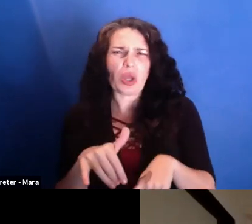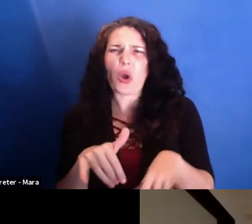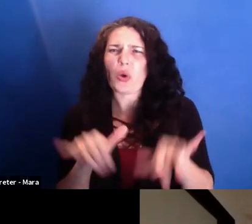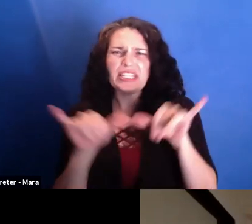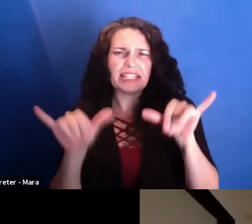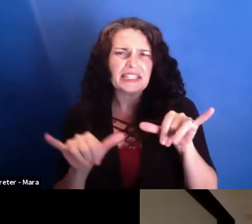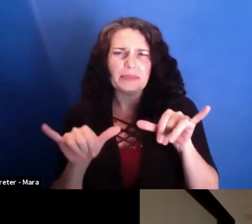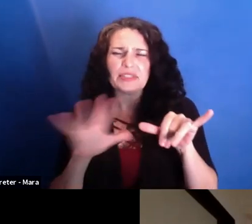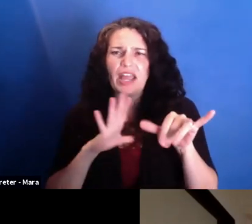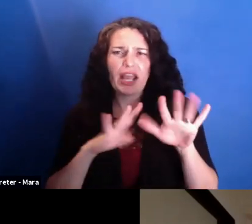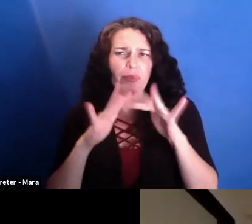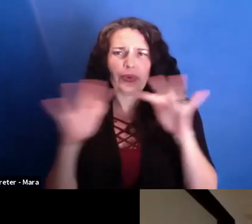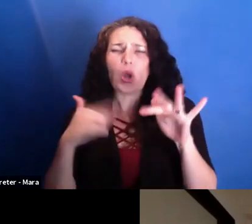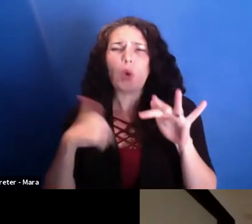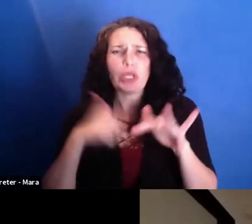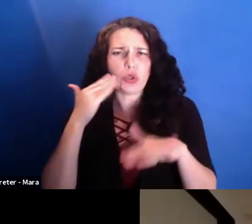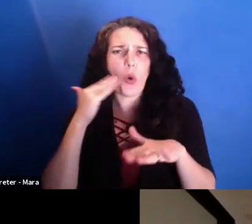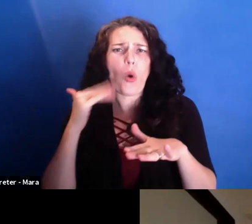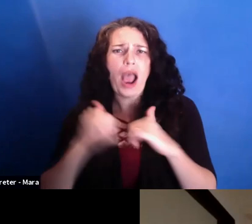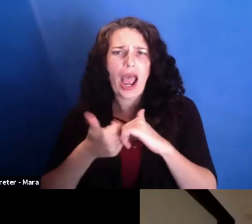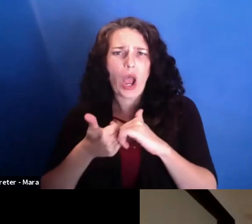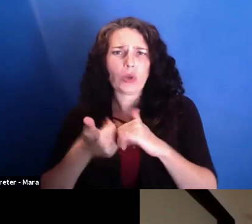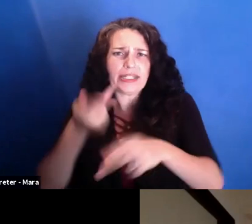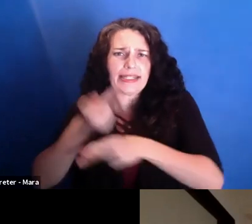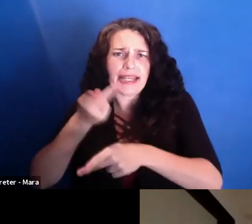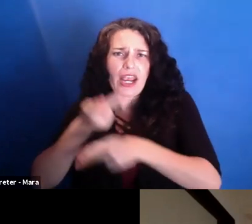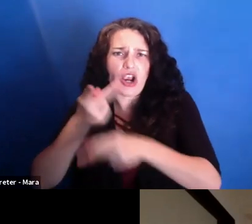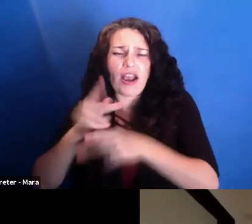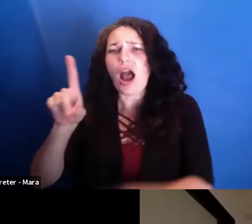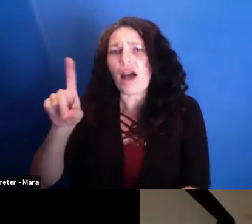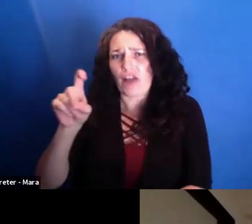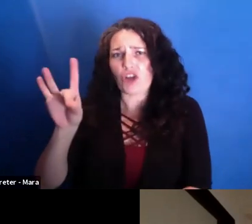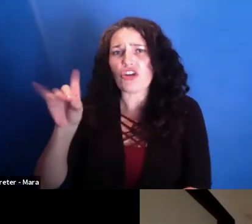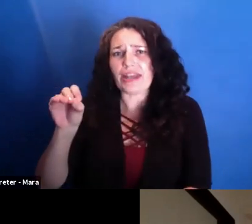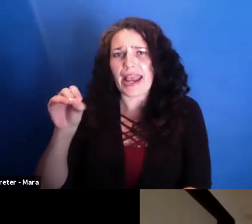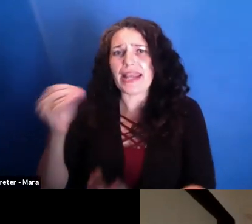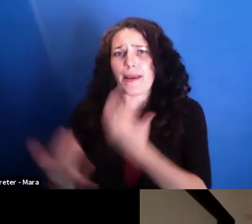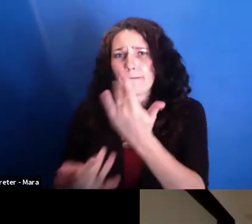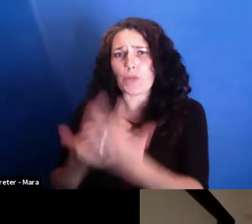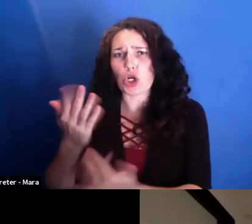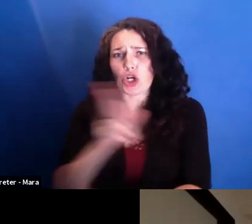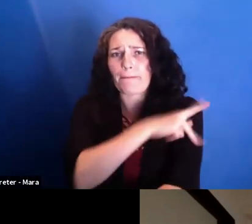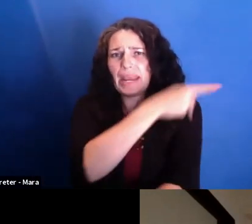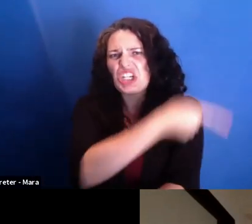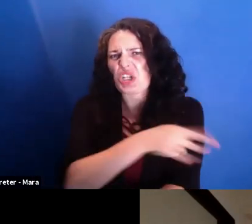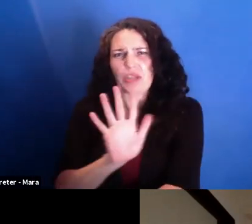that they know how to treat 180 burn patients, and that they don't have to be flown